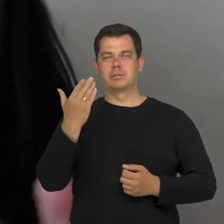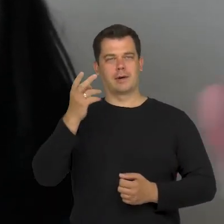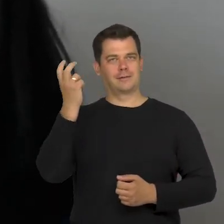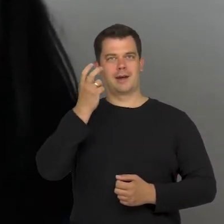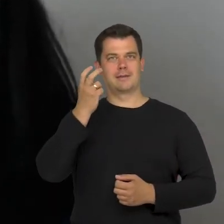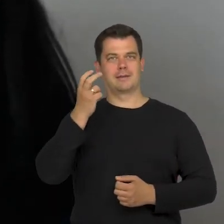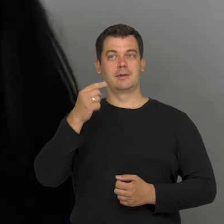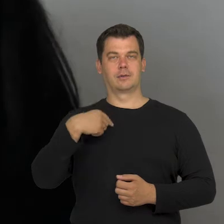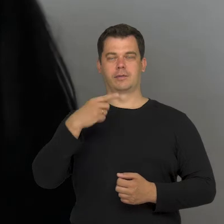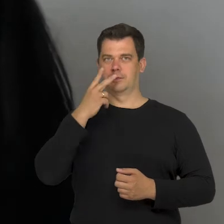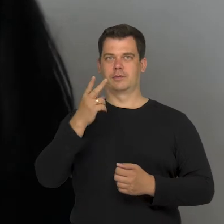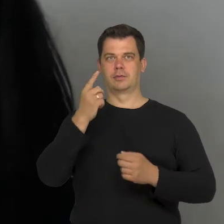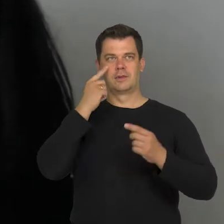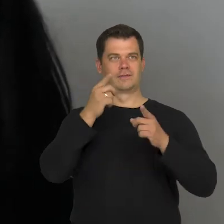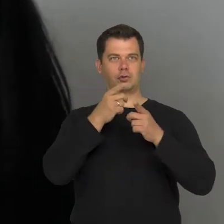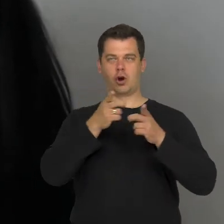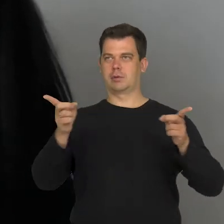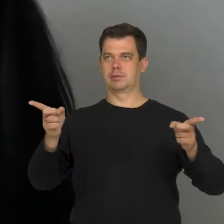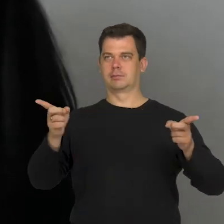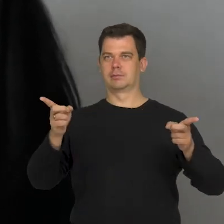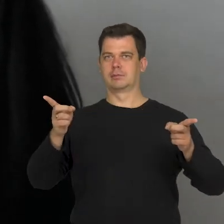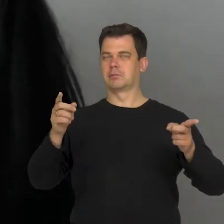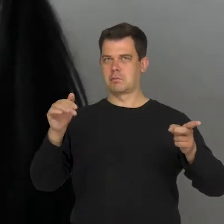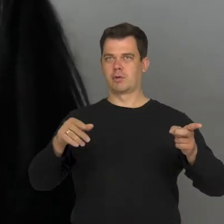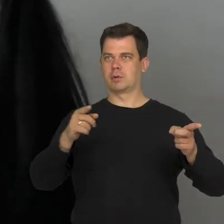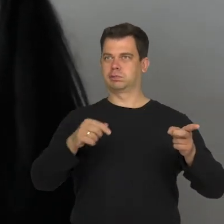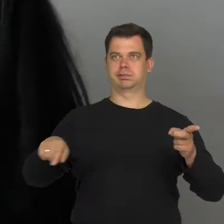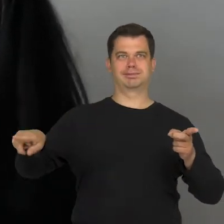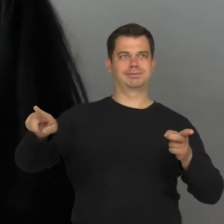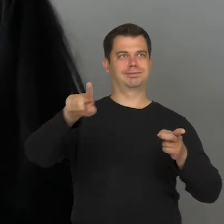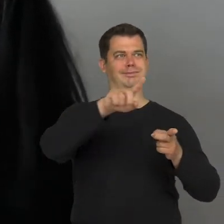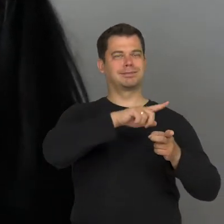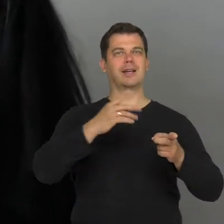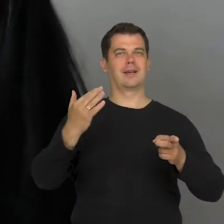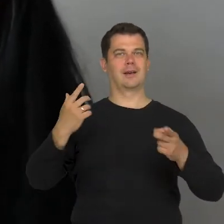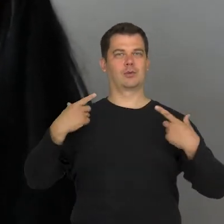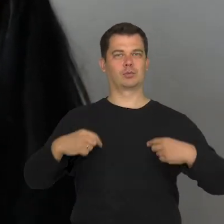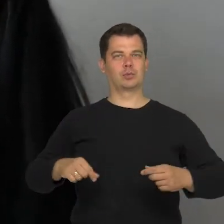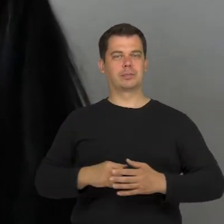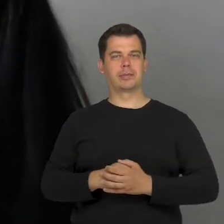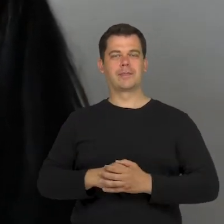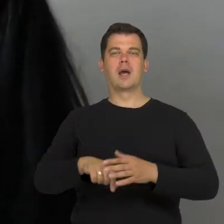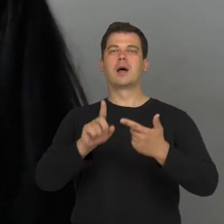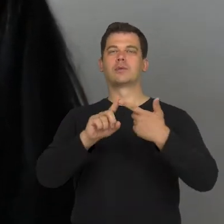how this look suddenly spreads and covers a larger group. Another thing which I want to add